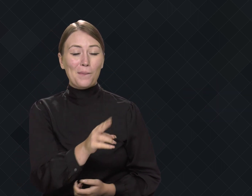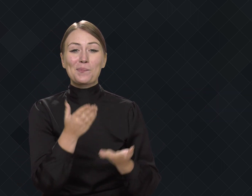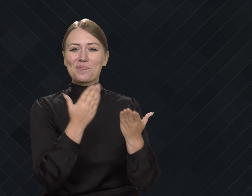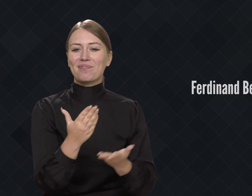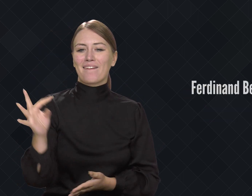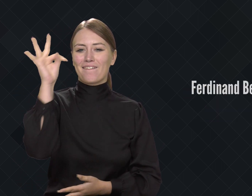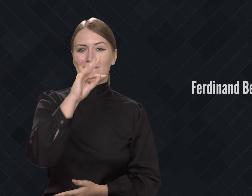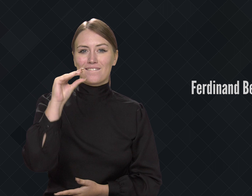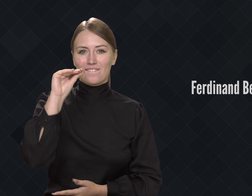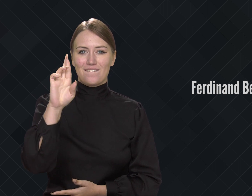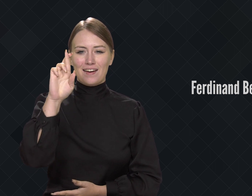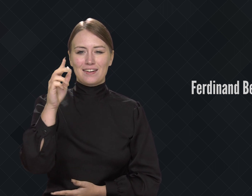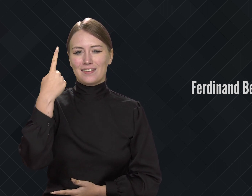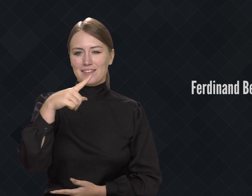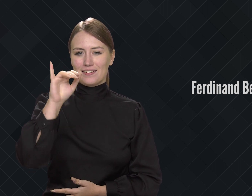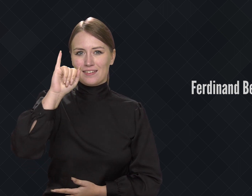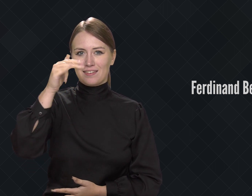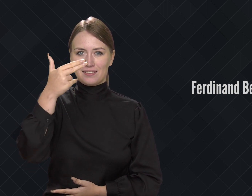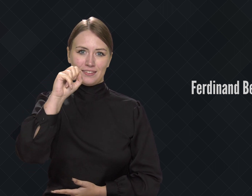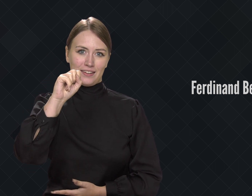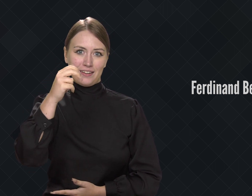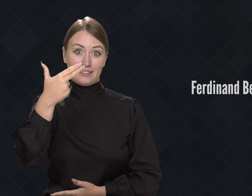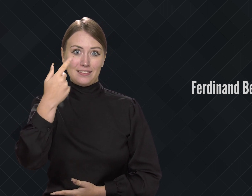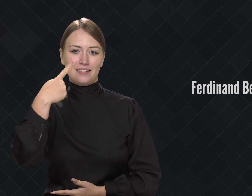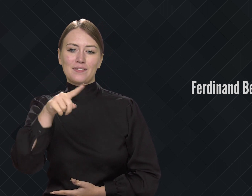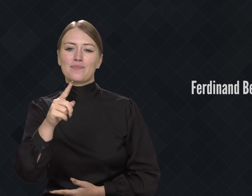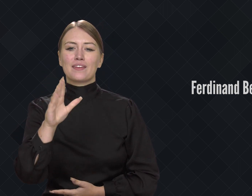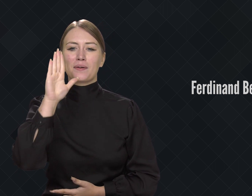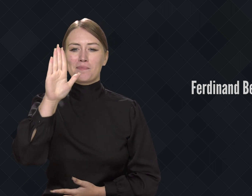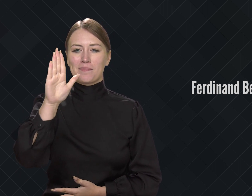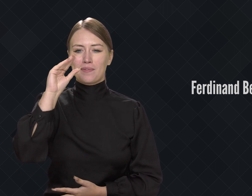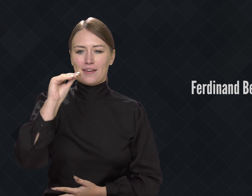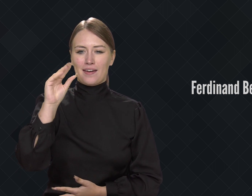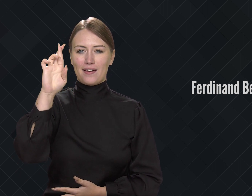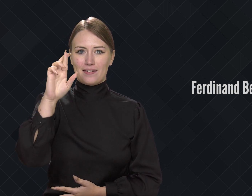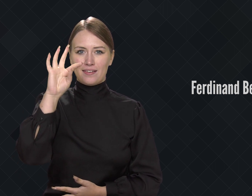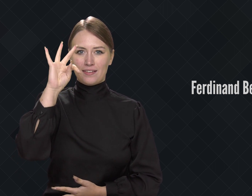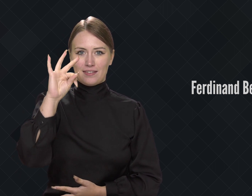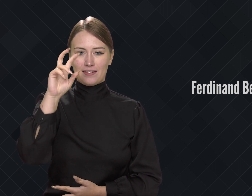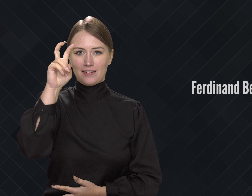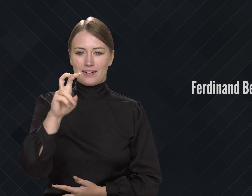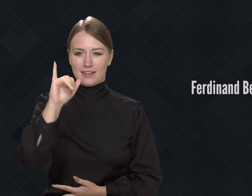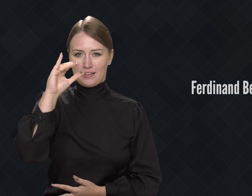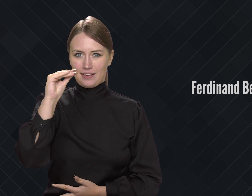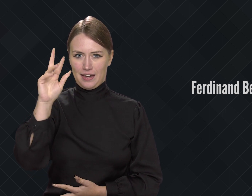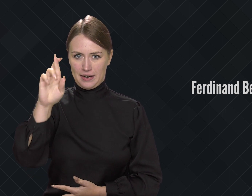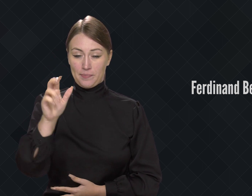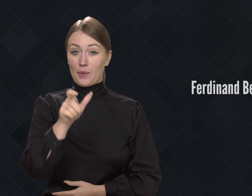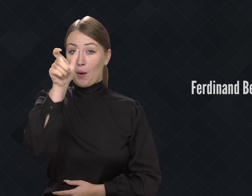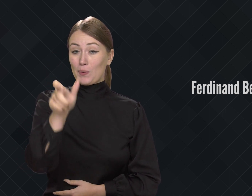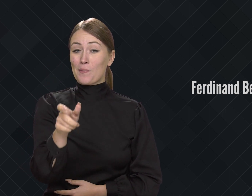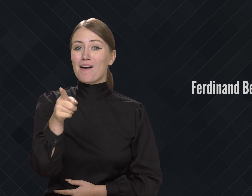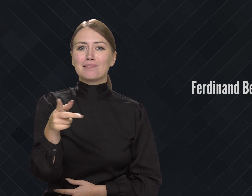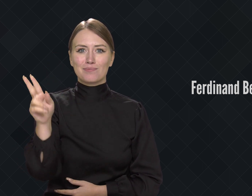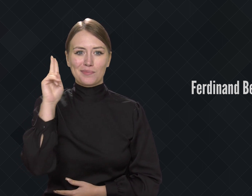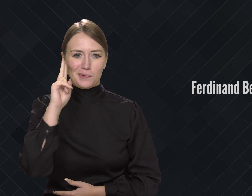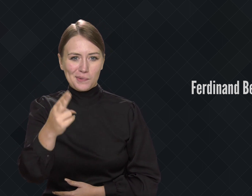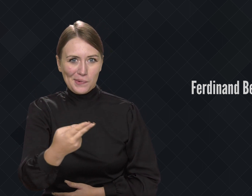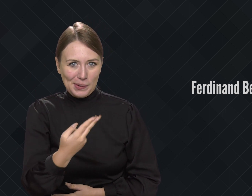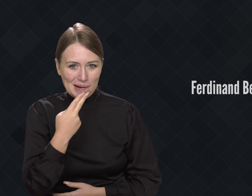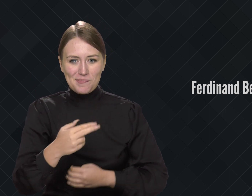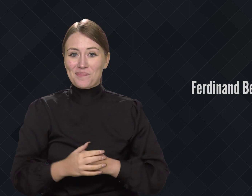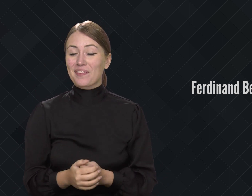This is Ferdinand Berthier, who was deaf.